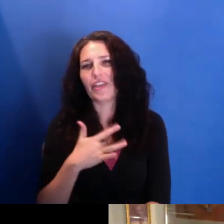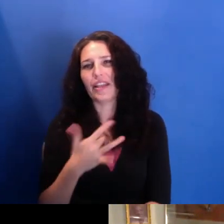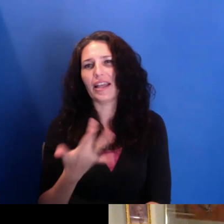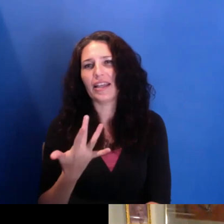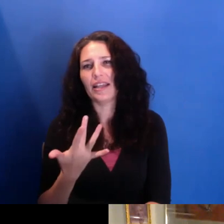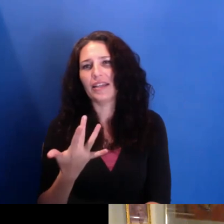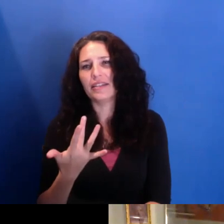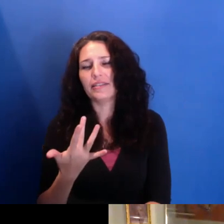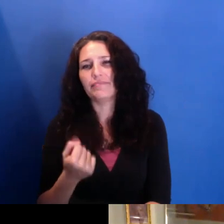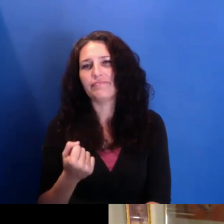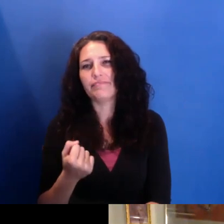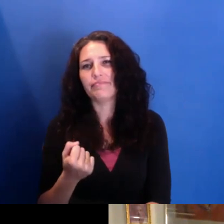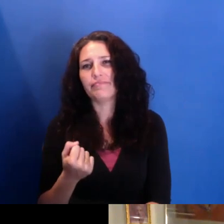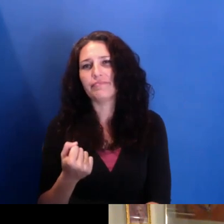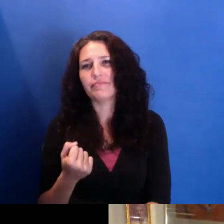with institutions and their foundations